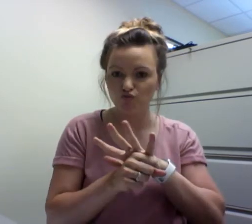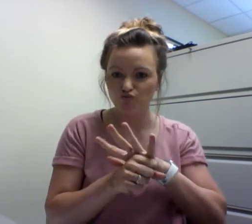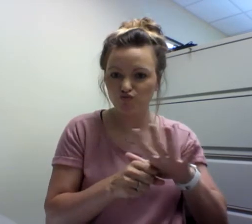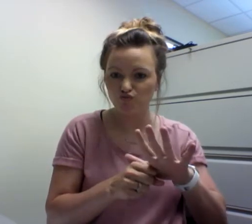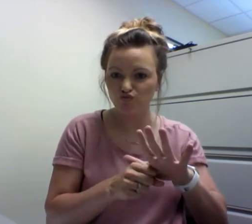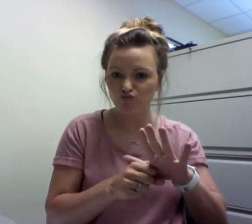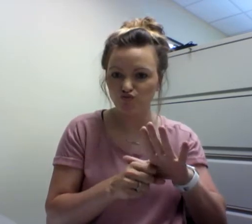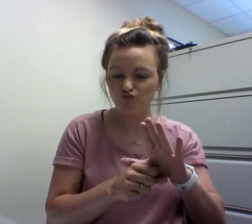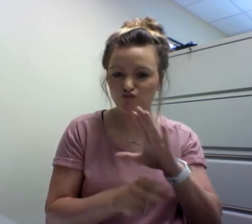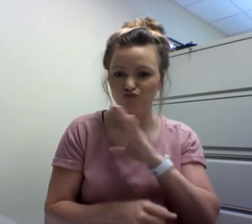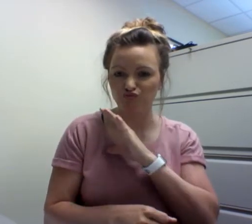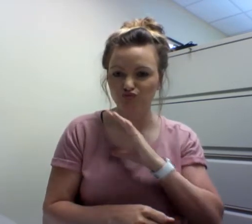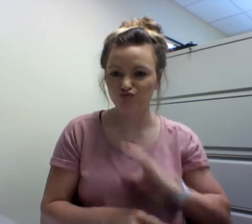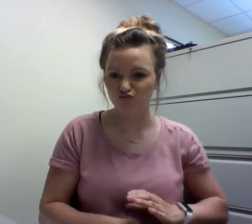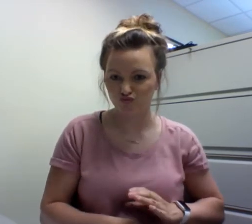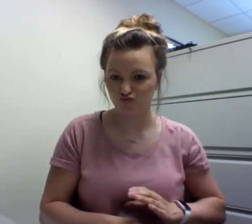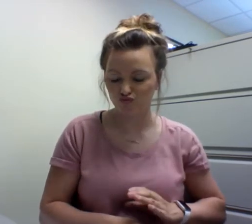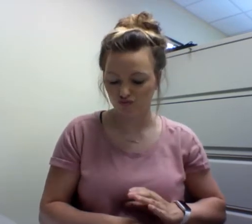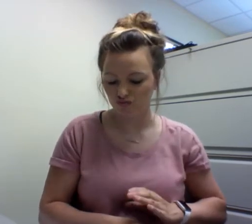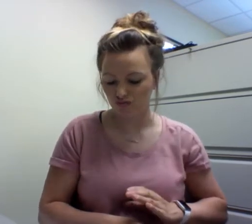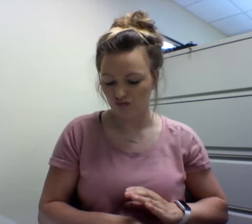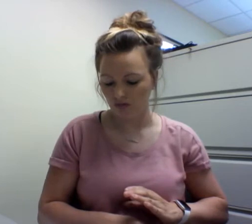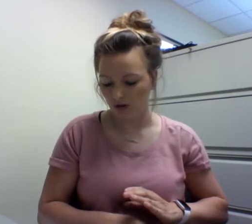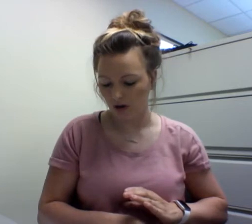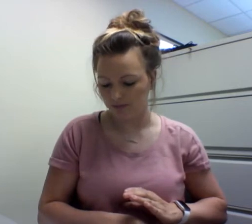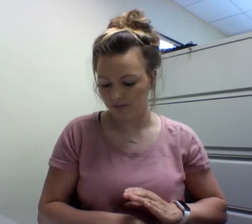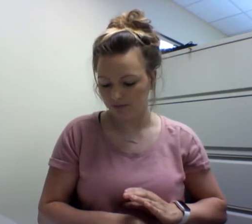Deaf people must have the right to full citizenship,